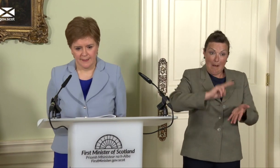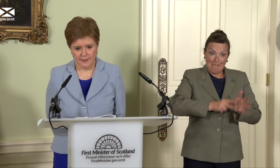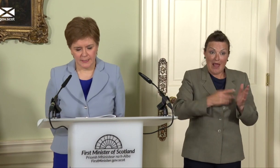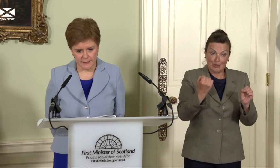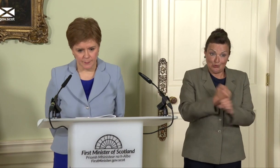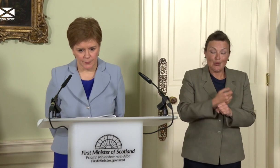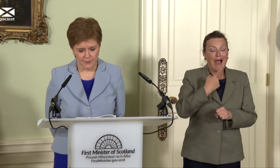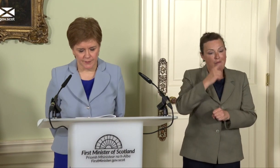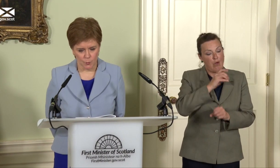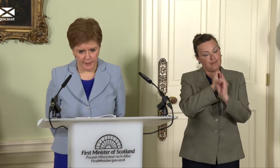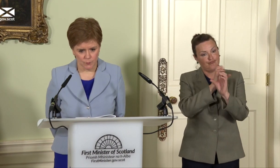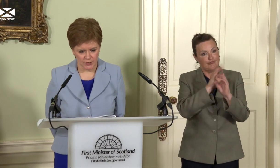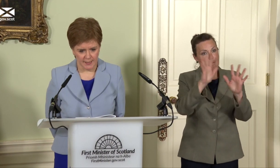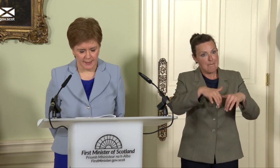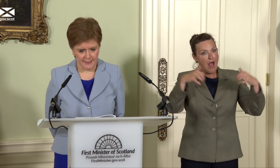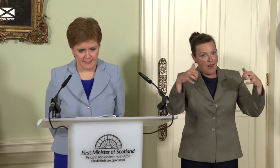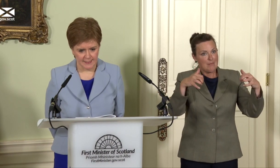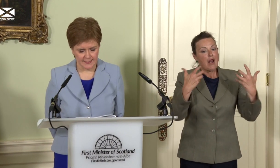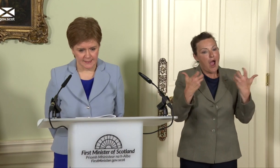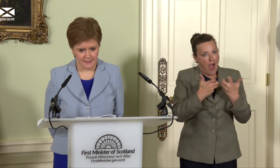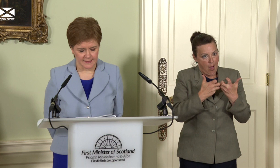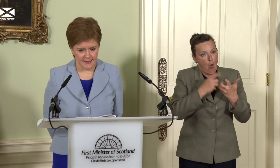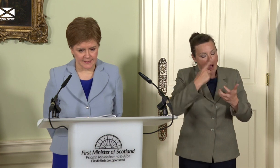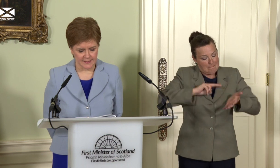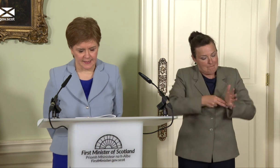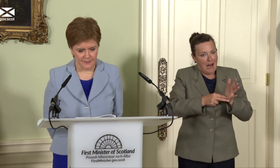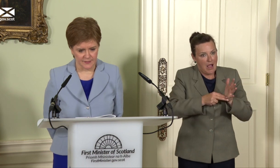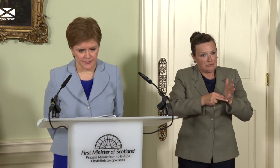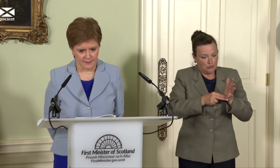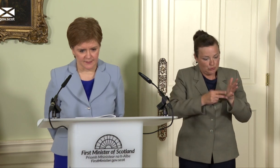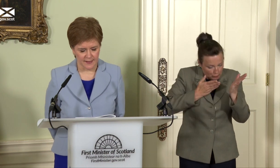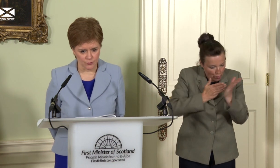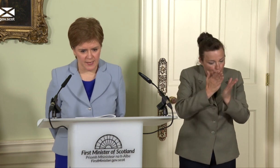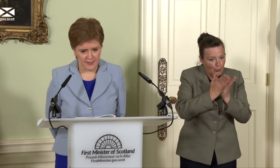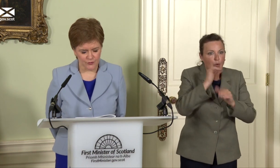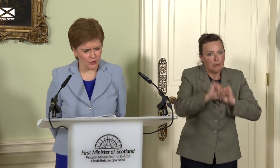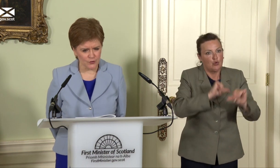very clear about the way in which I intend to set these things out. Look, Scotland is going